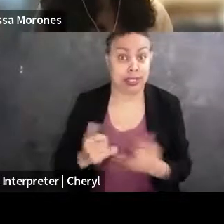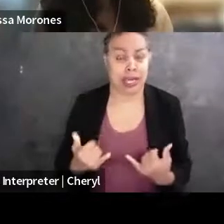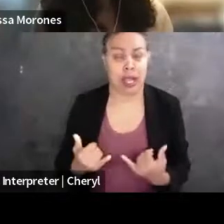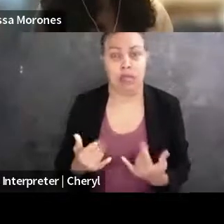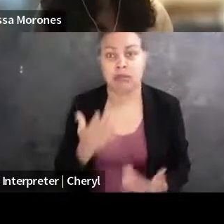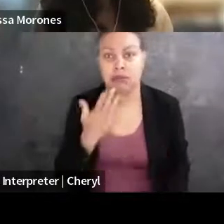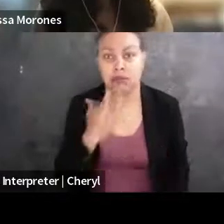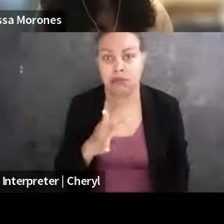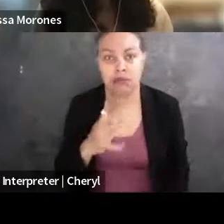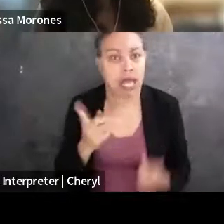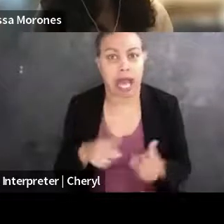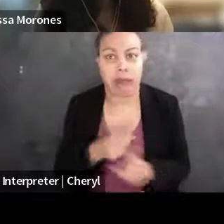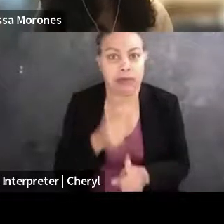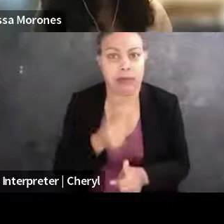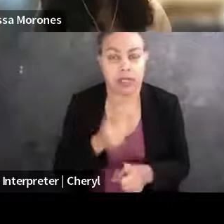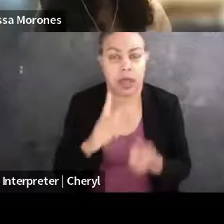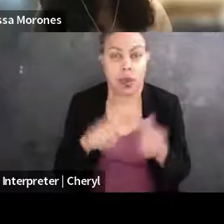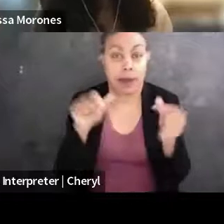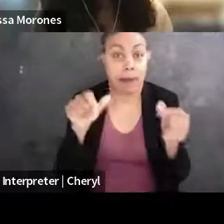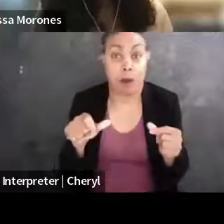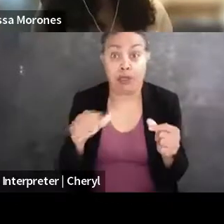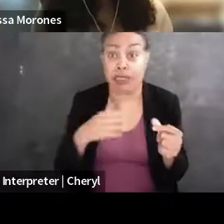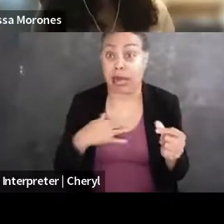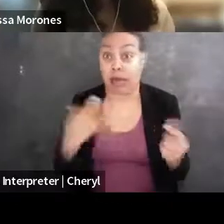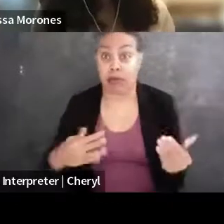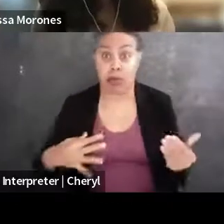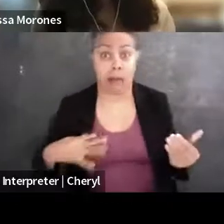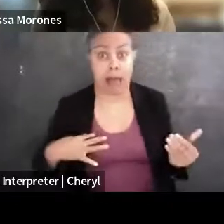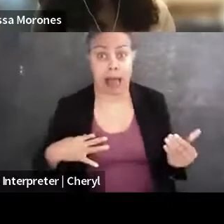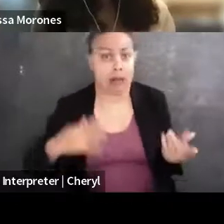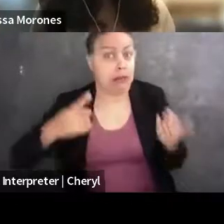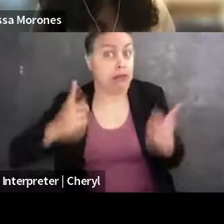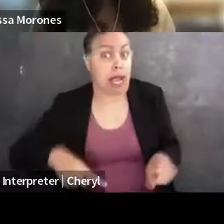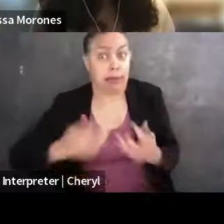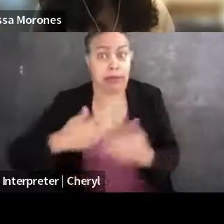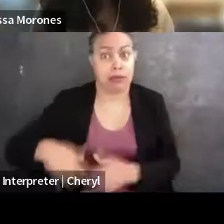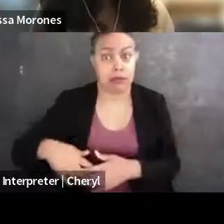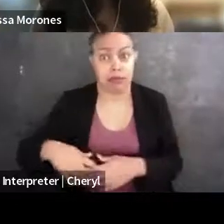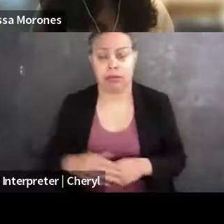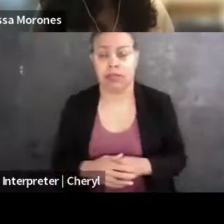in terms of that is when that posting went up, that's when I applied, and I do think that's something that's also not emphasized enough is, yes,